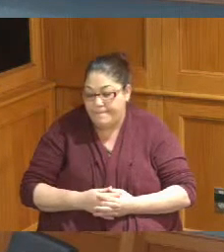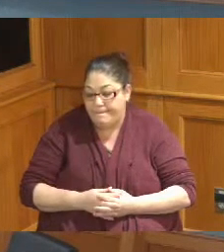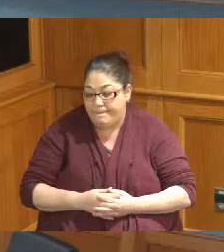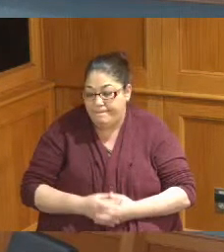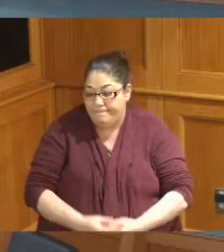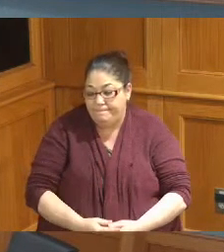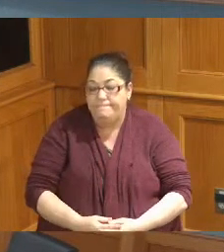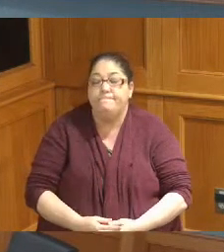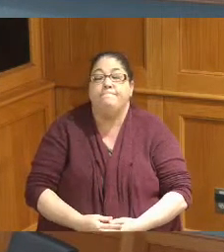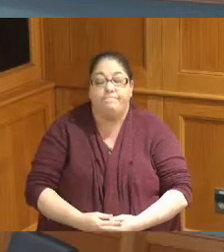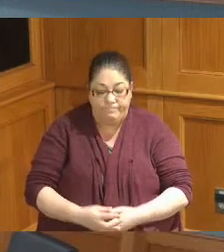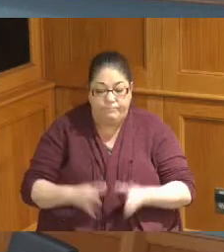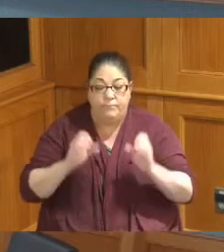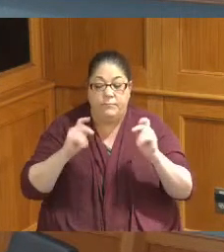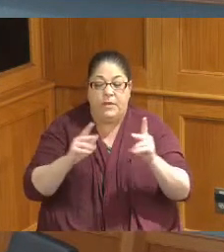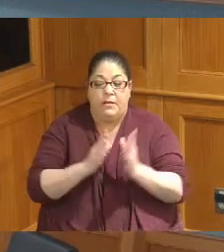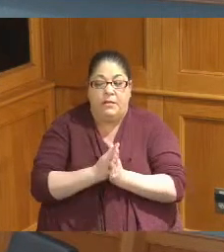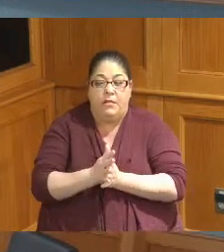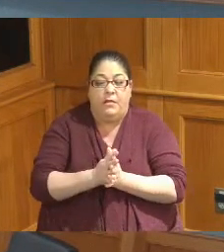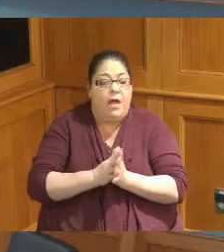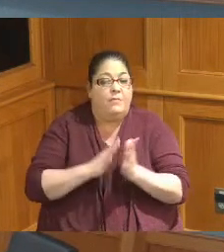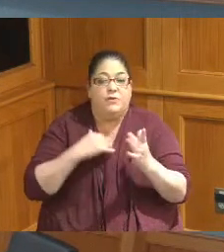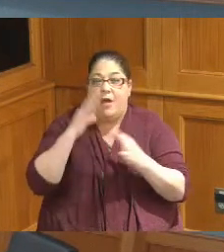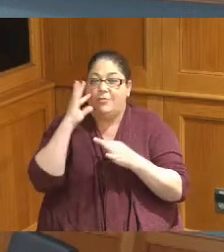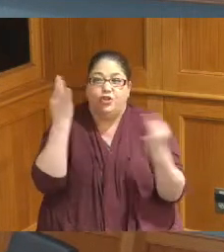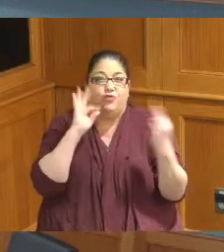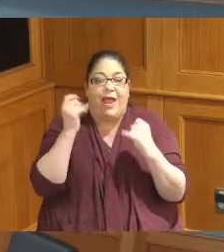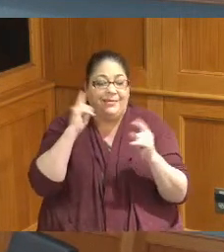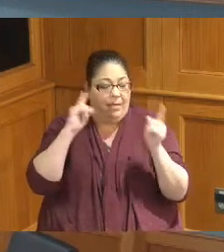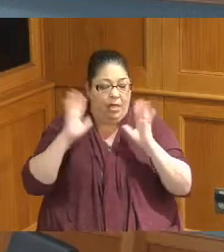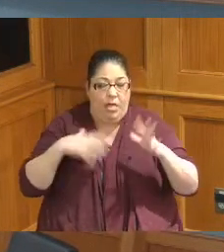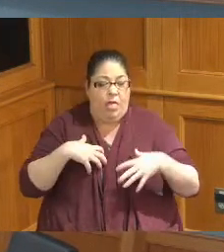yeah so I just have a couple of things I'm distracted by what we just heard it's really what